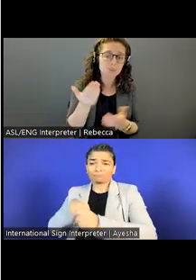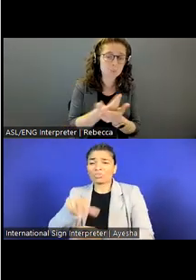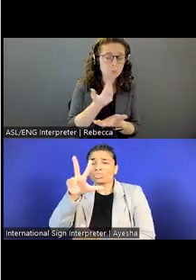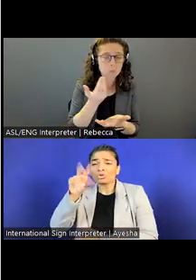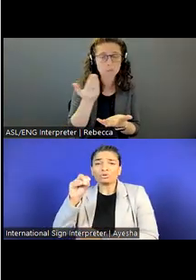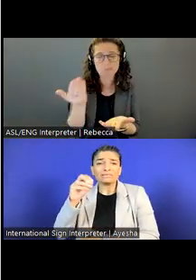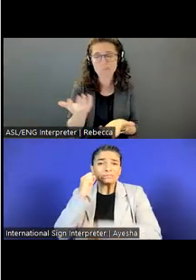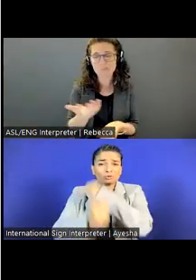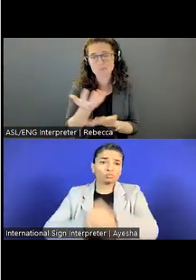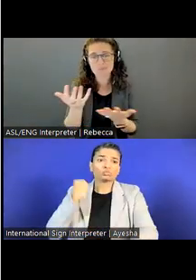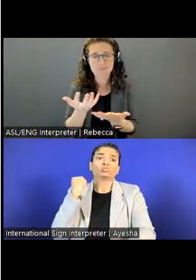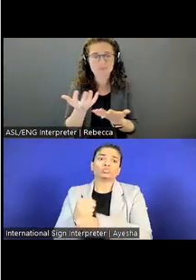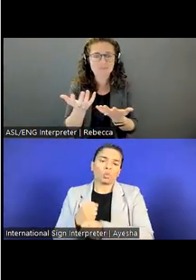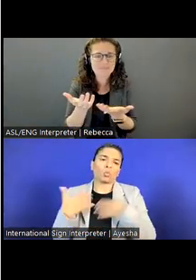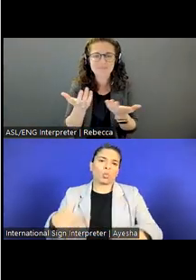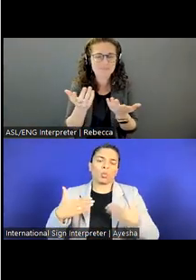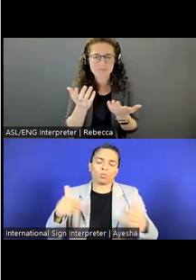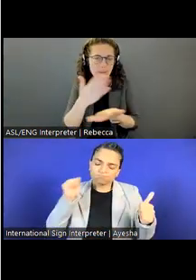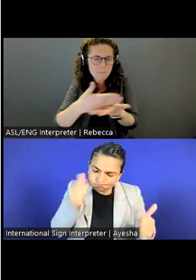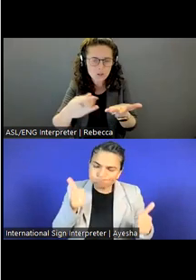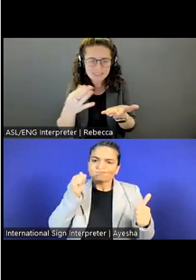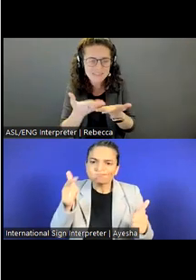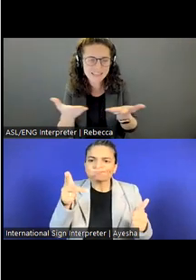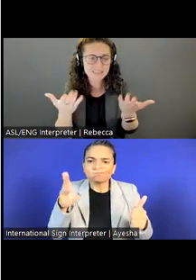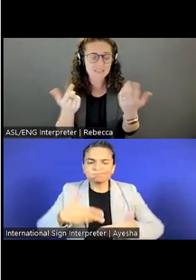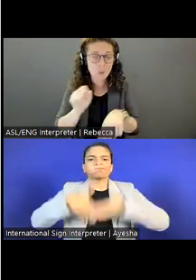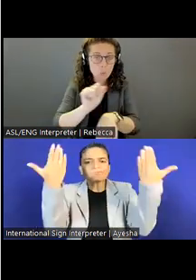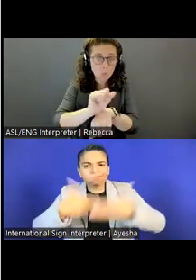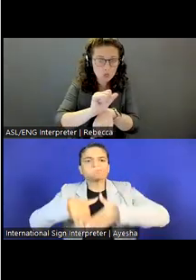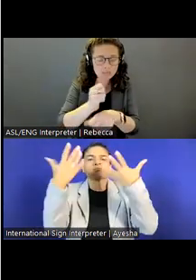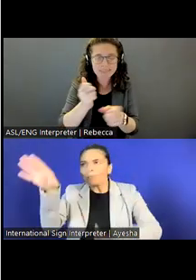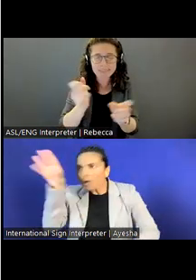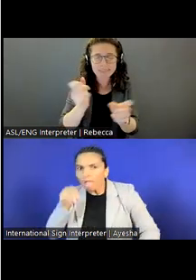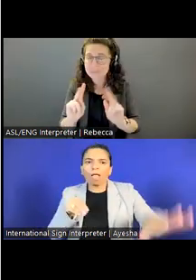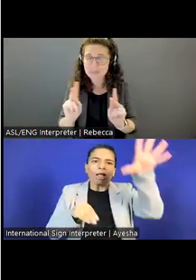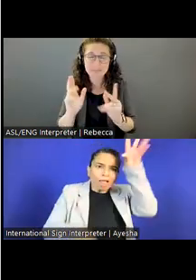know, aspects of things. Whether it's the work or new people.